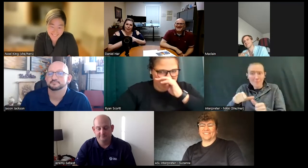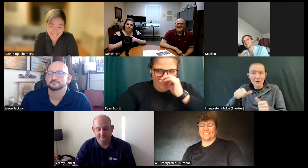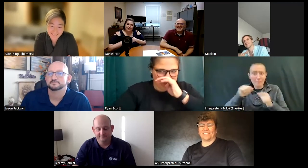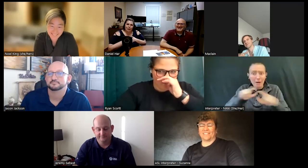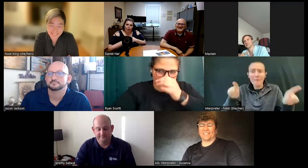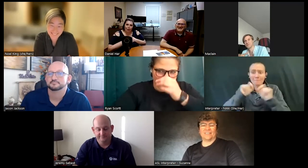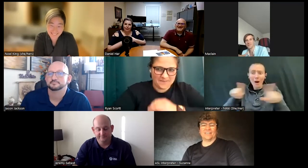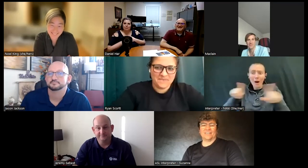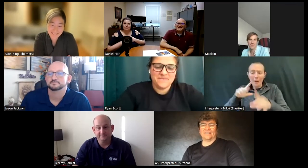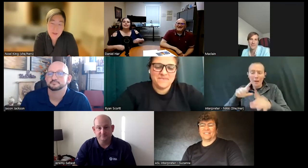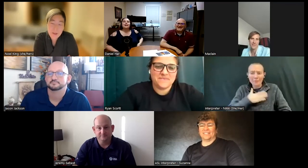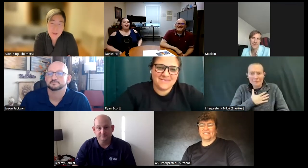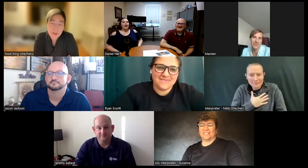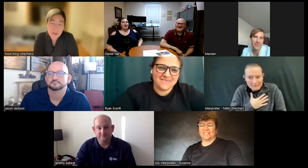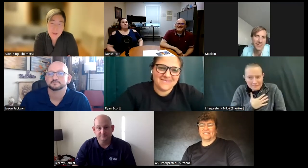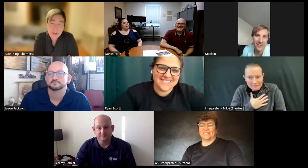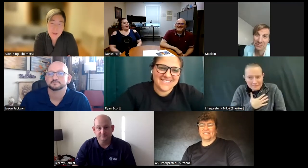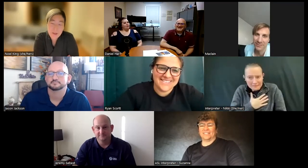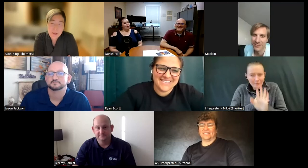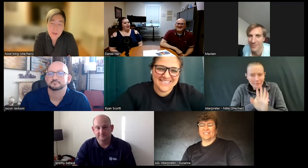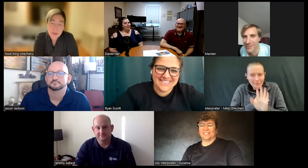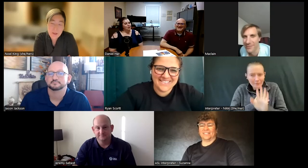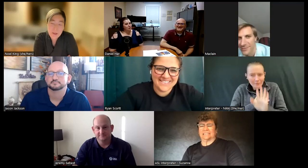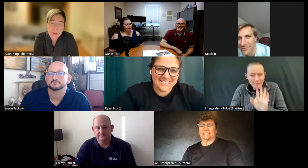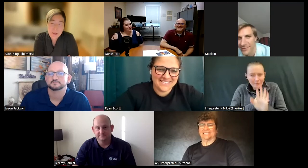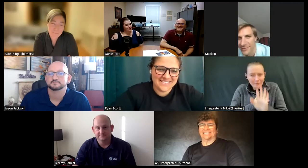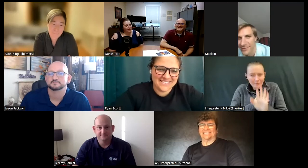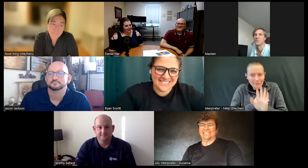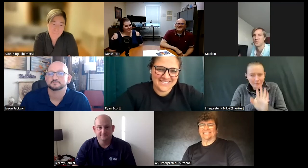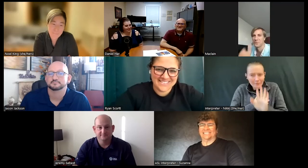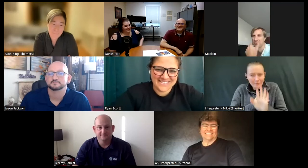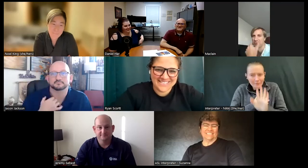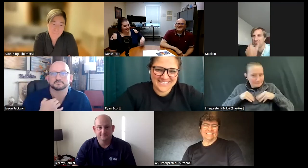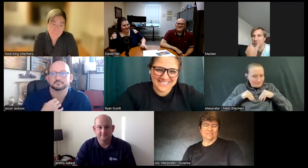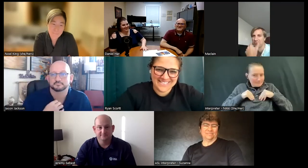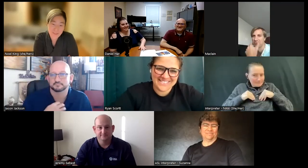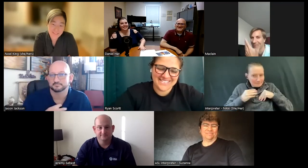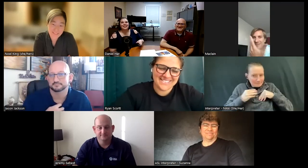my soul a little bit uh but that's fine totally fine